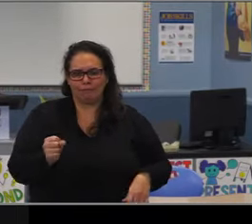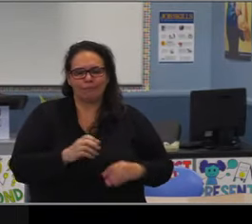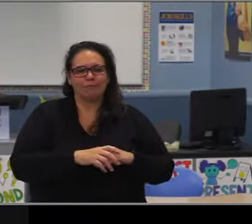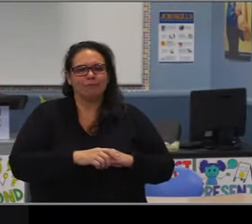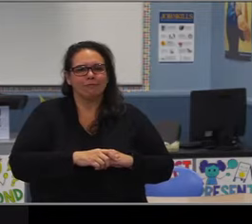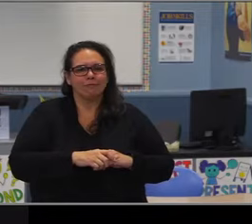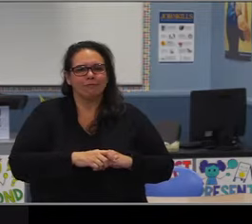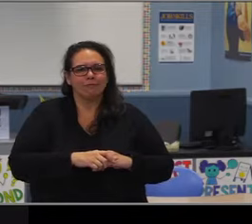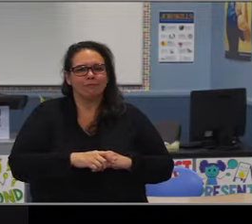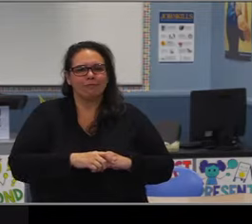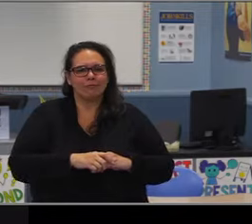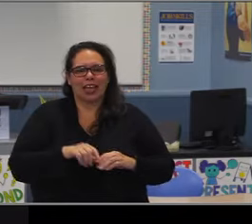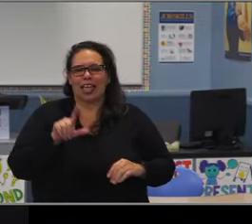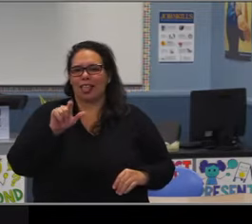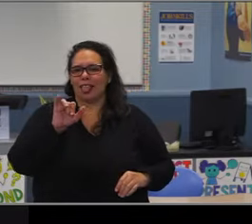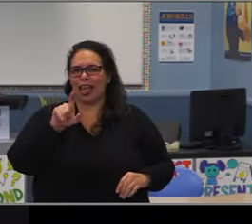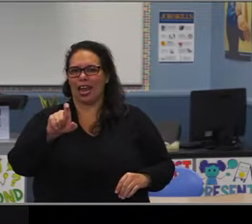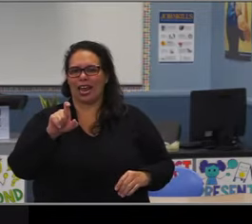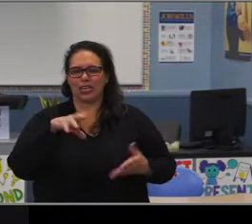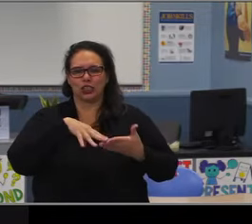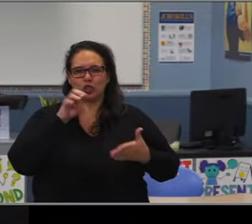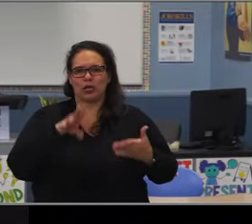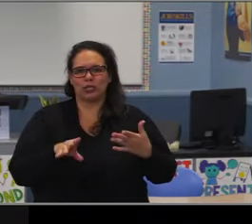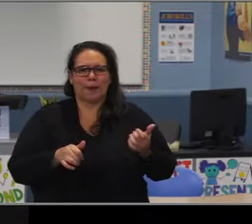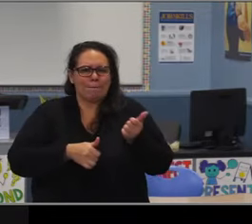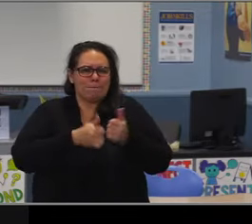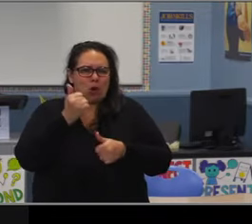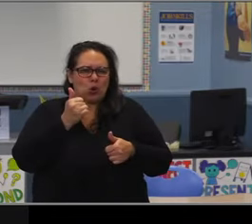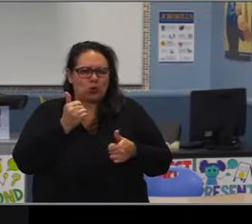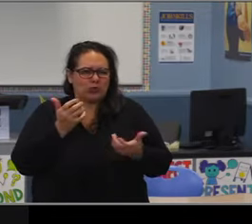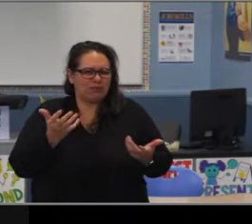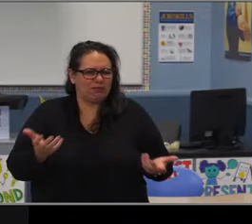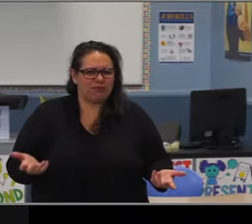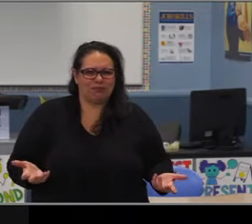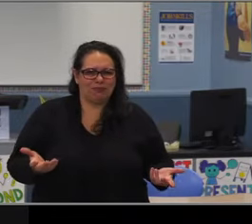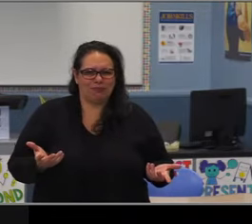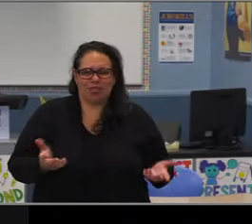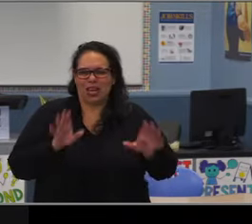again, all of that sort of intertwined. So not to get your thoughts on sort of what,